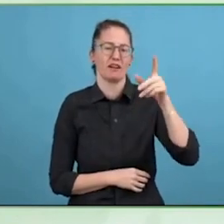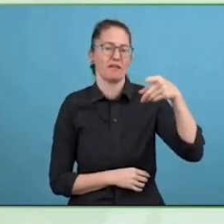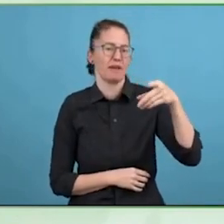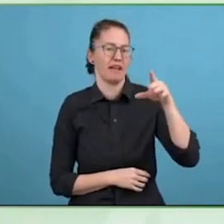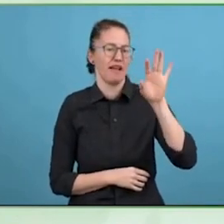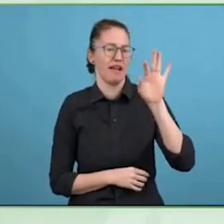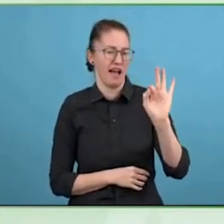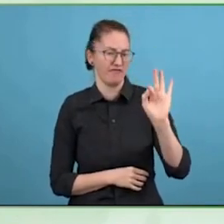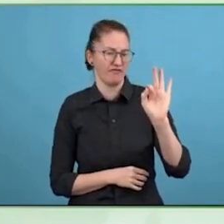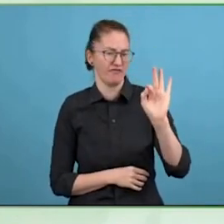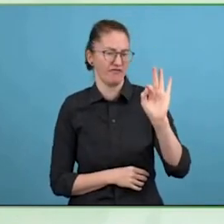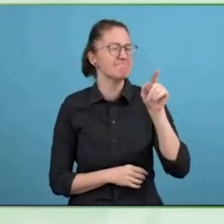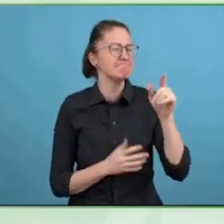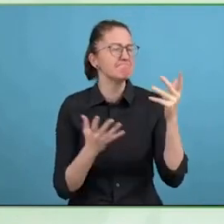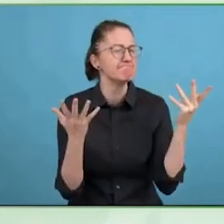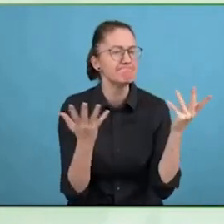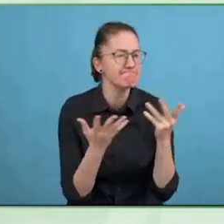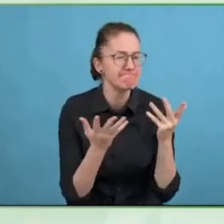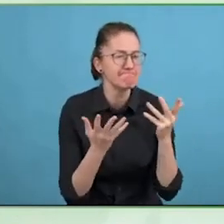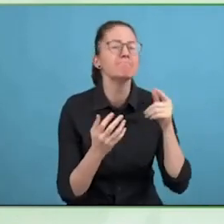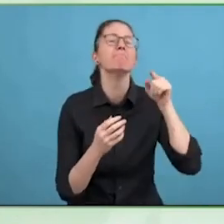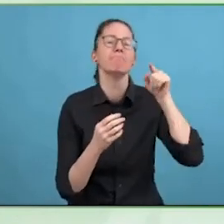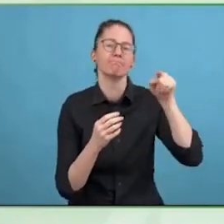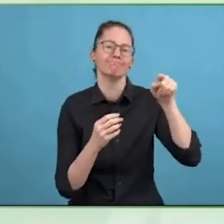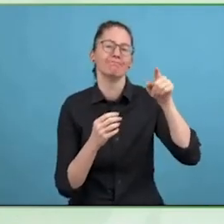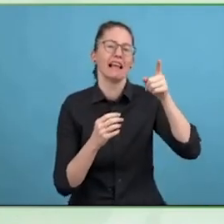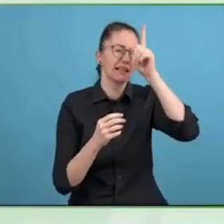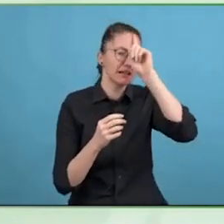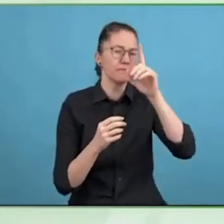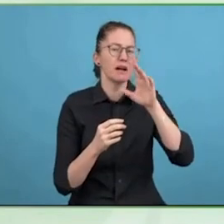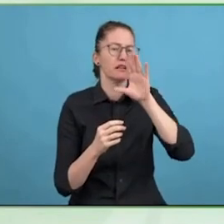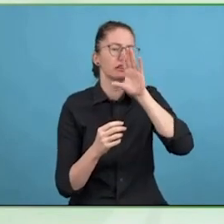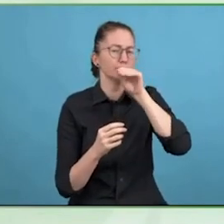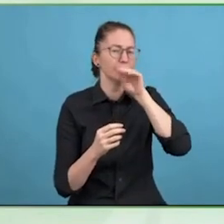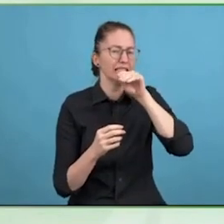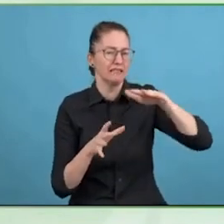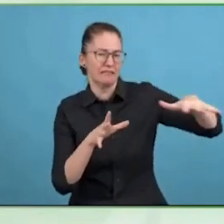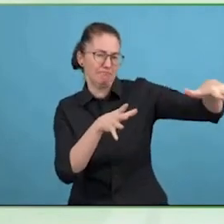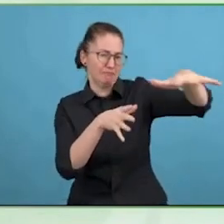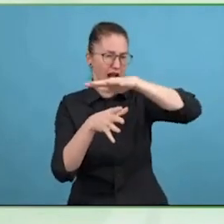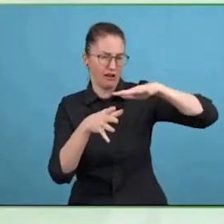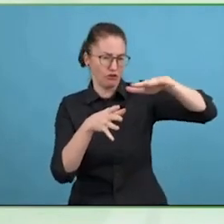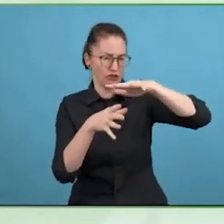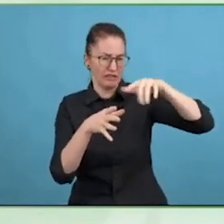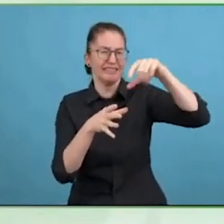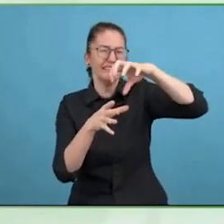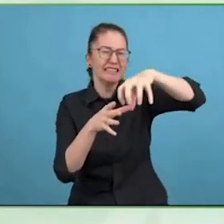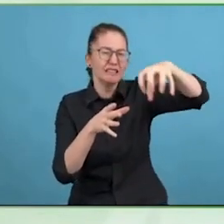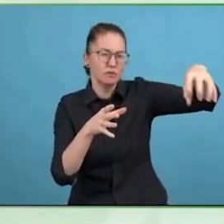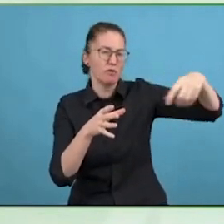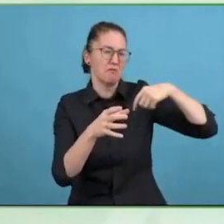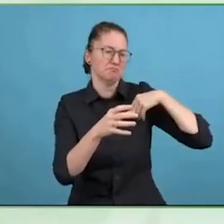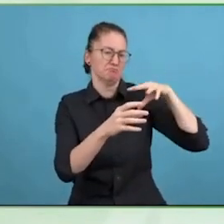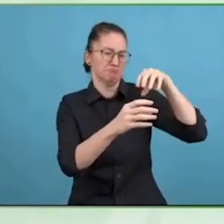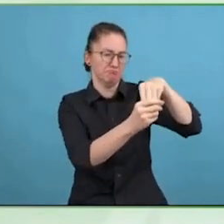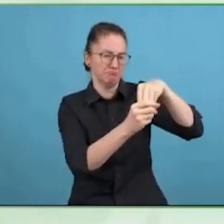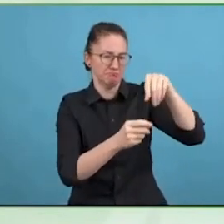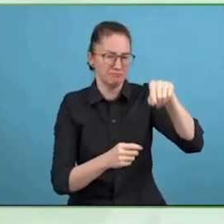I have bought my colleague Christopher to tell you more about